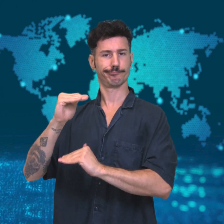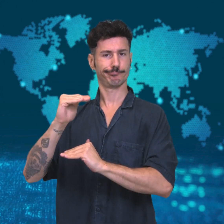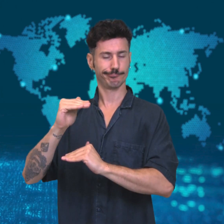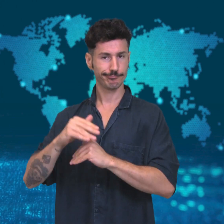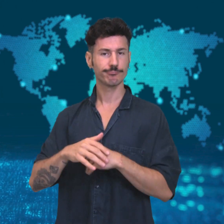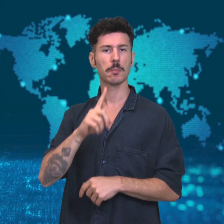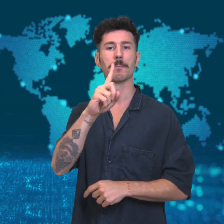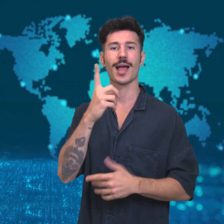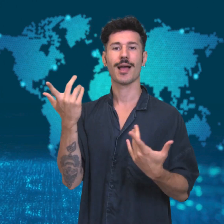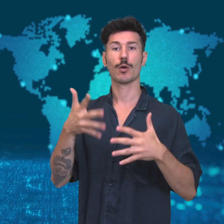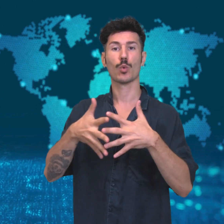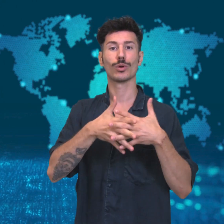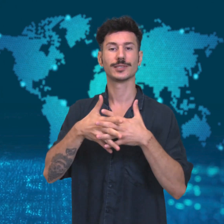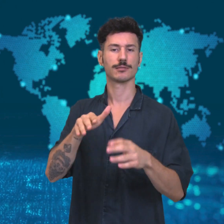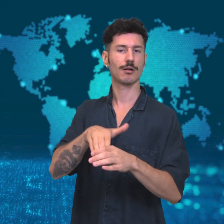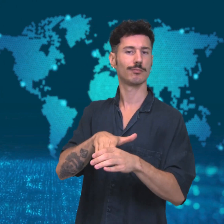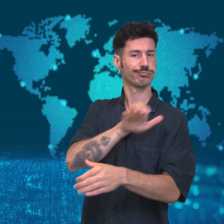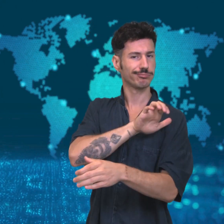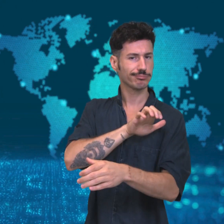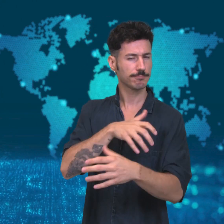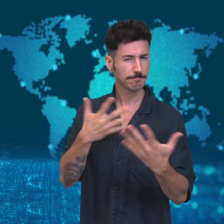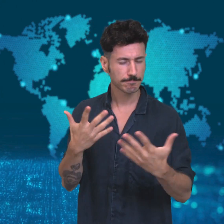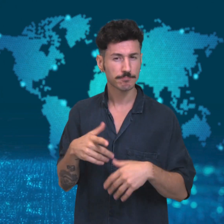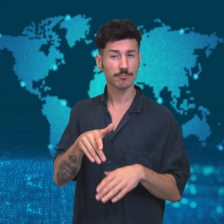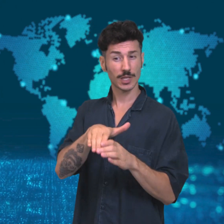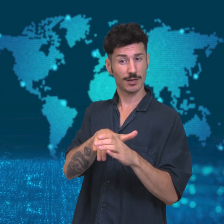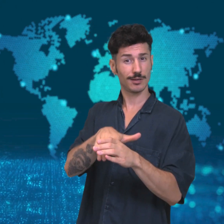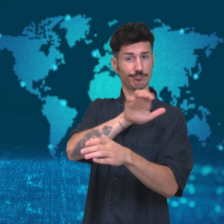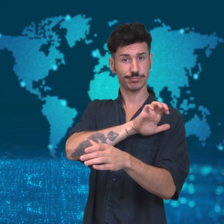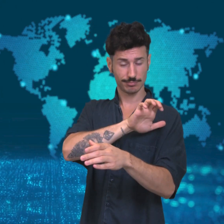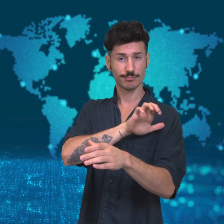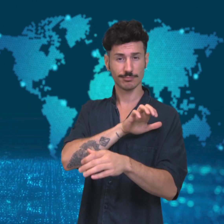Since the US withdrew from the treaty,